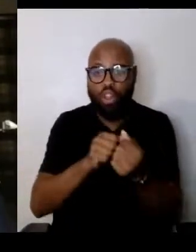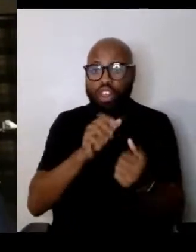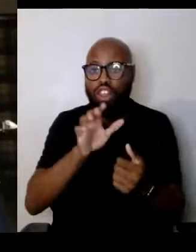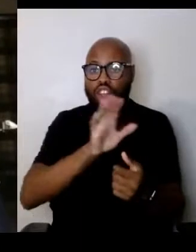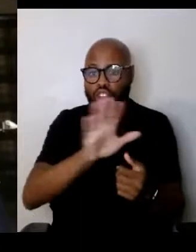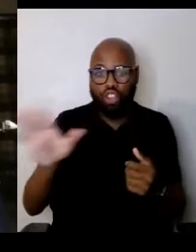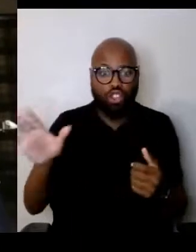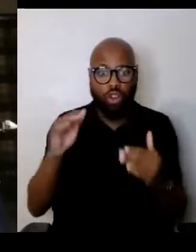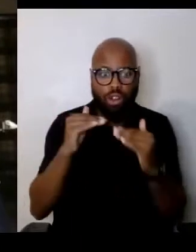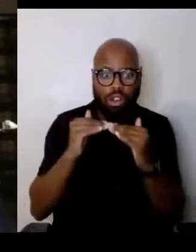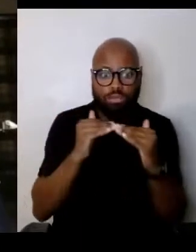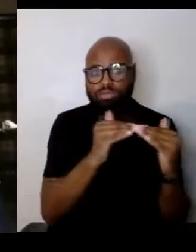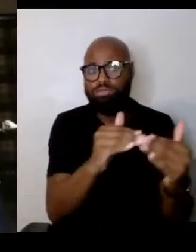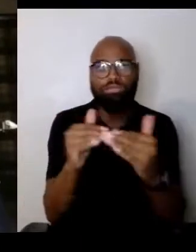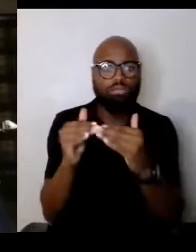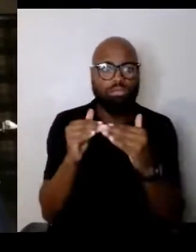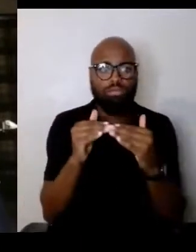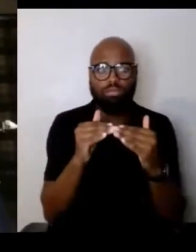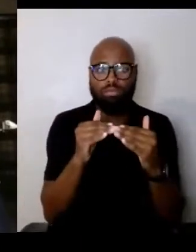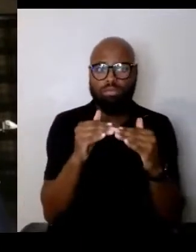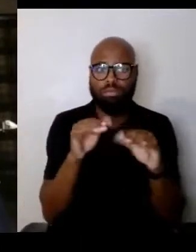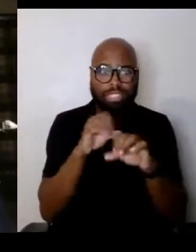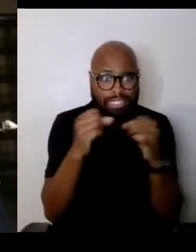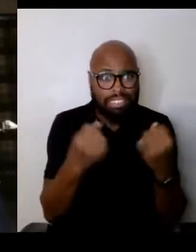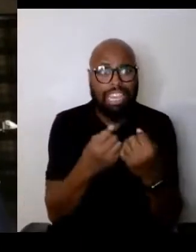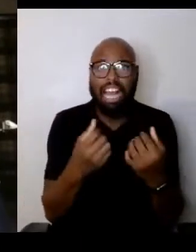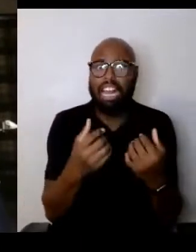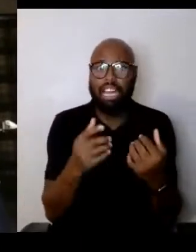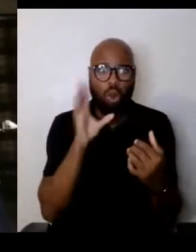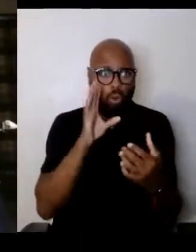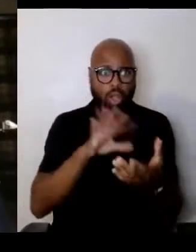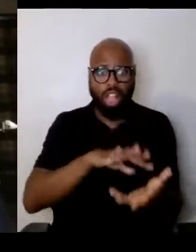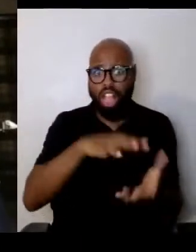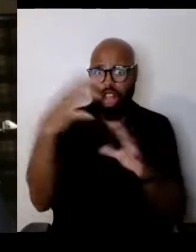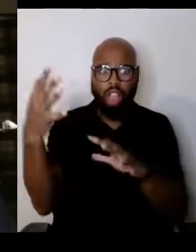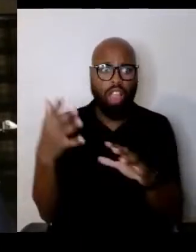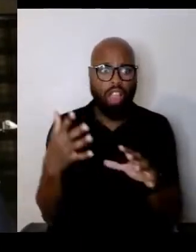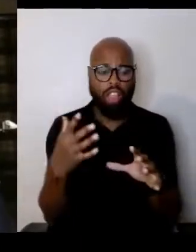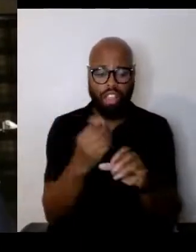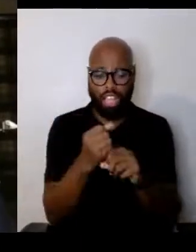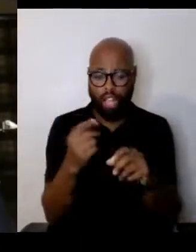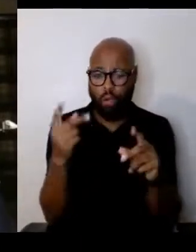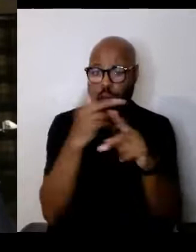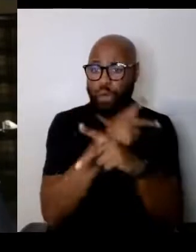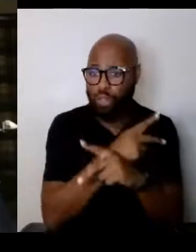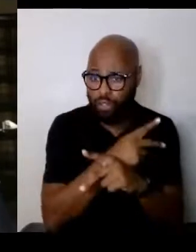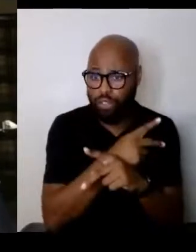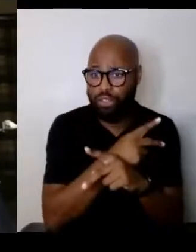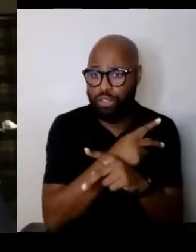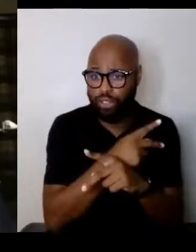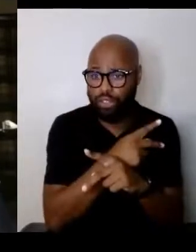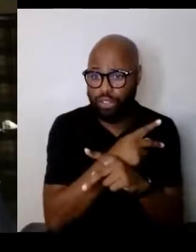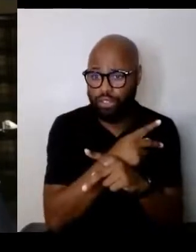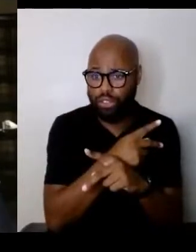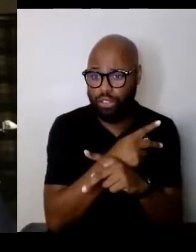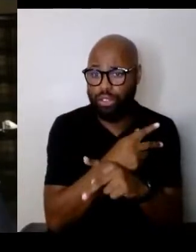you know, things will get worse. And we, my daughter and I, wrote "Survivors Club".